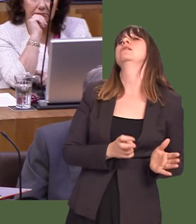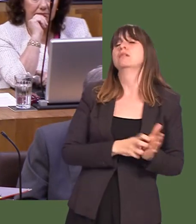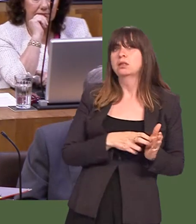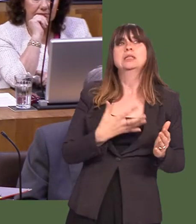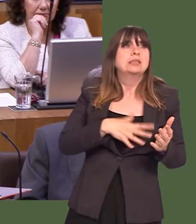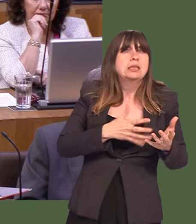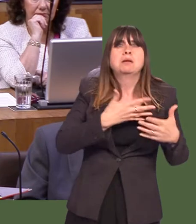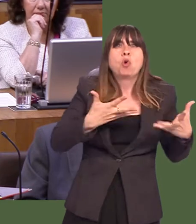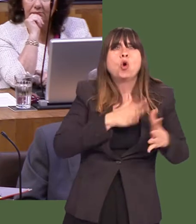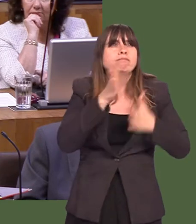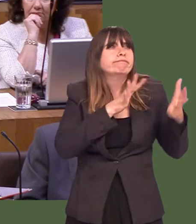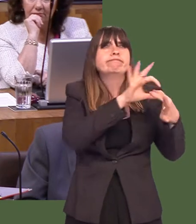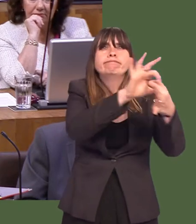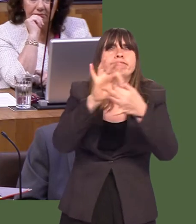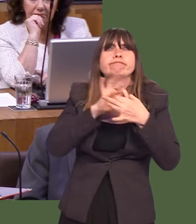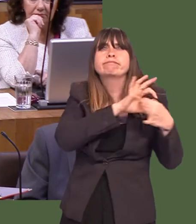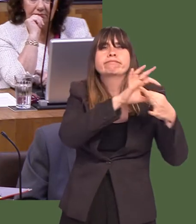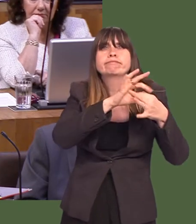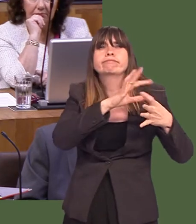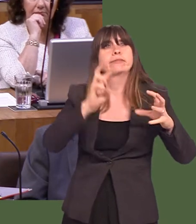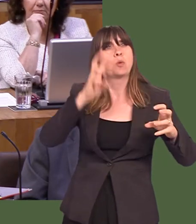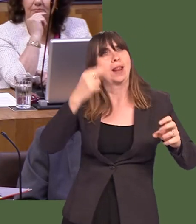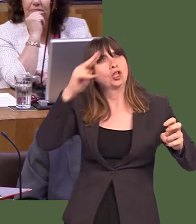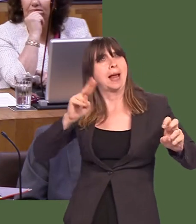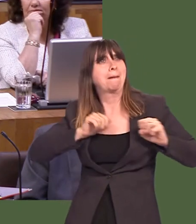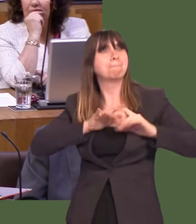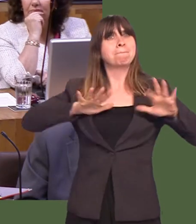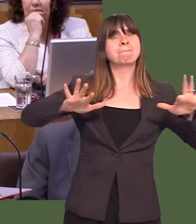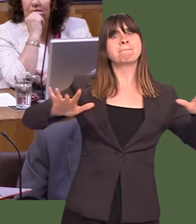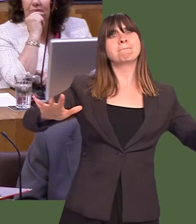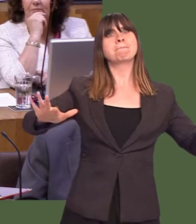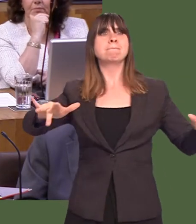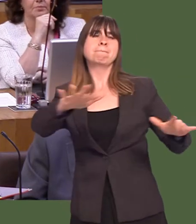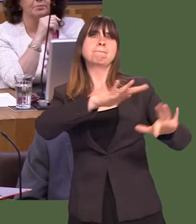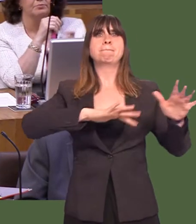that we look to having sufficient presence and an increased presence in those markets